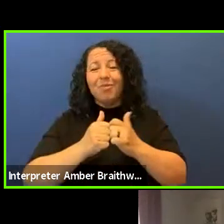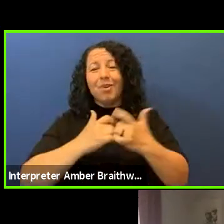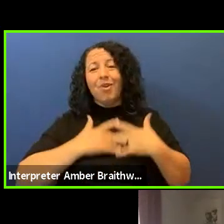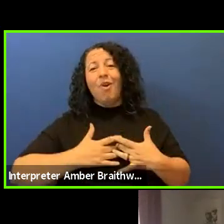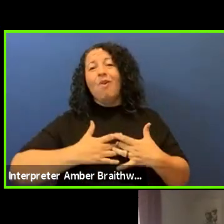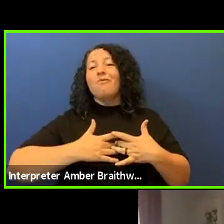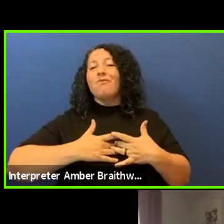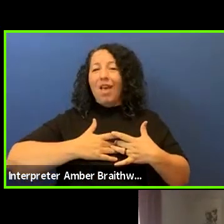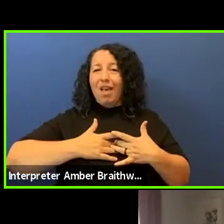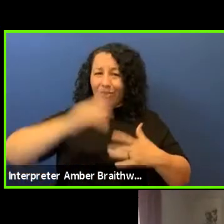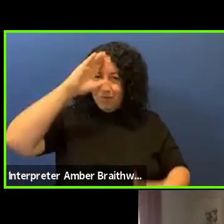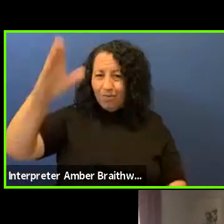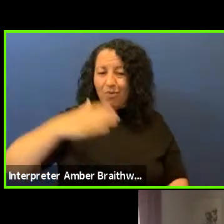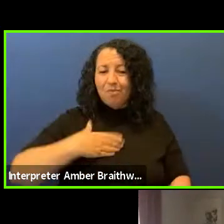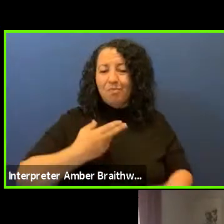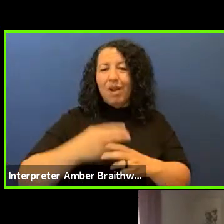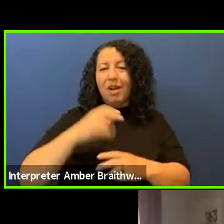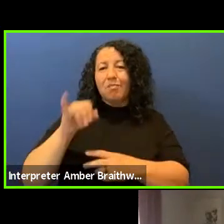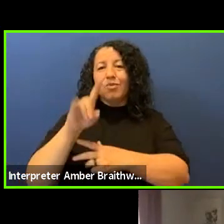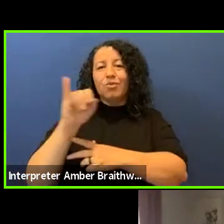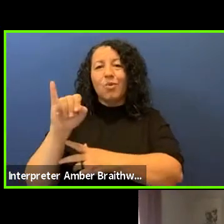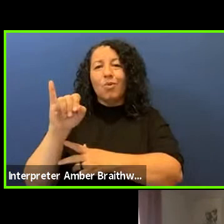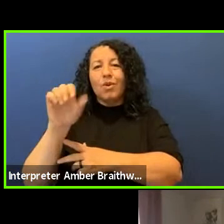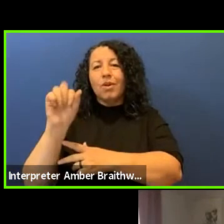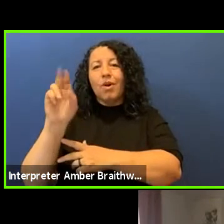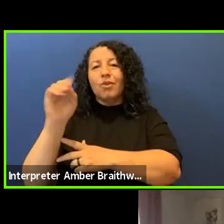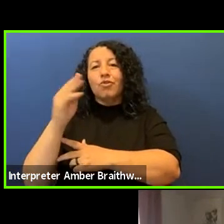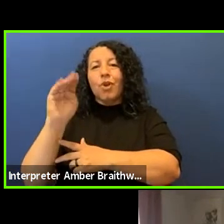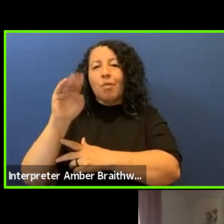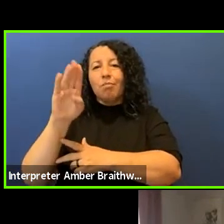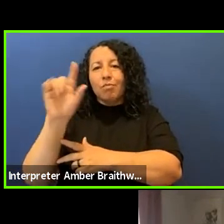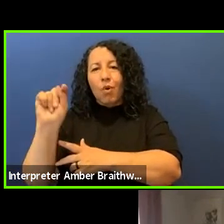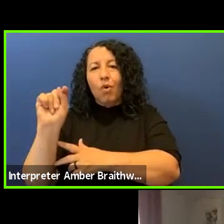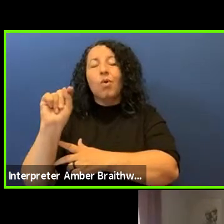My name is Jodi Archambault, and I'm a member of the Standing Rock Sioux Tribe.